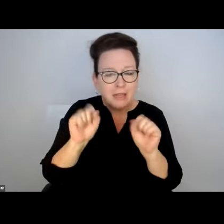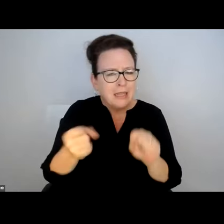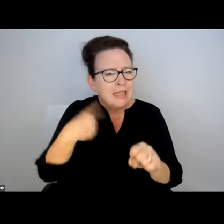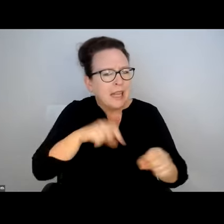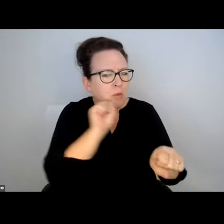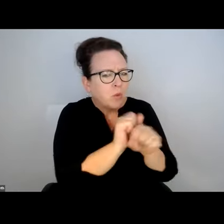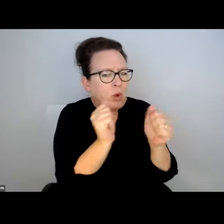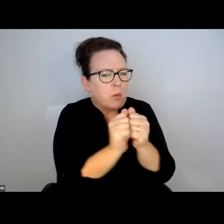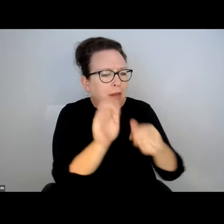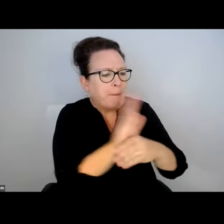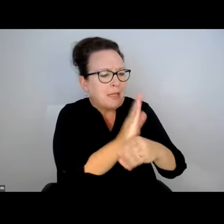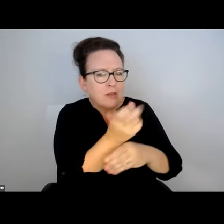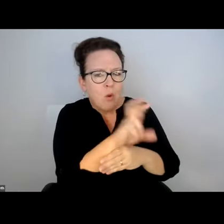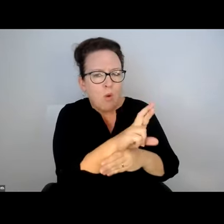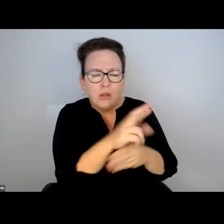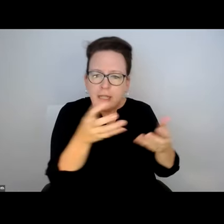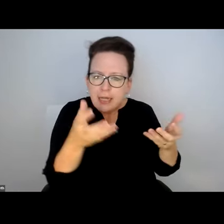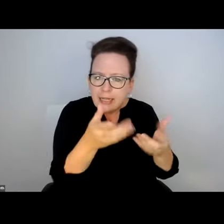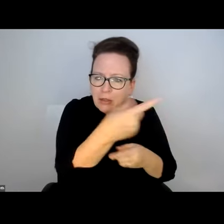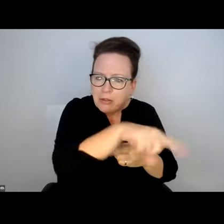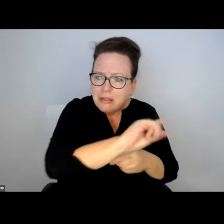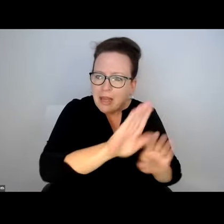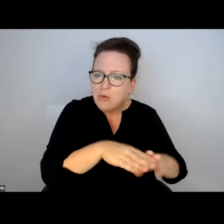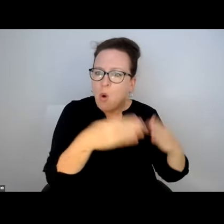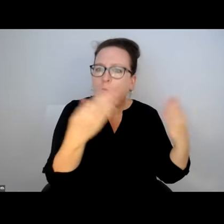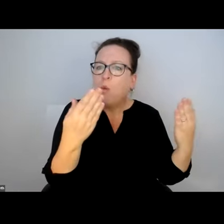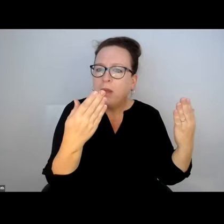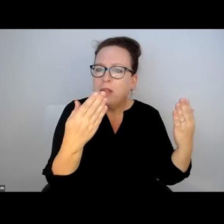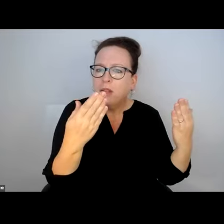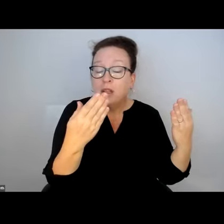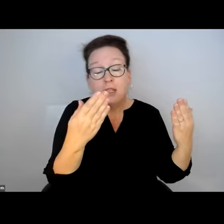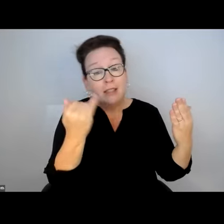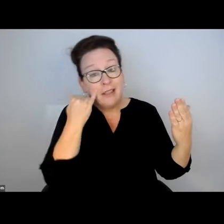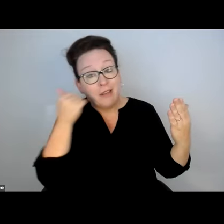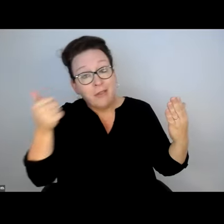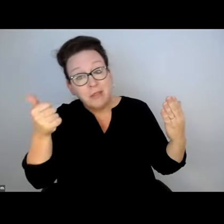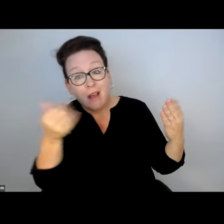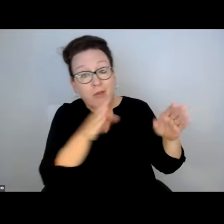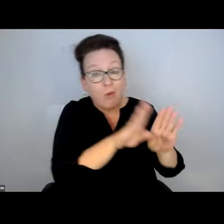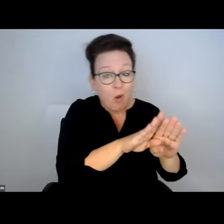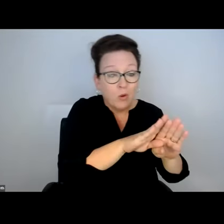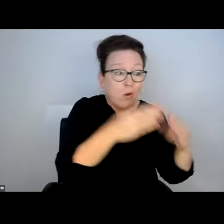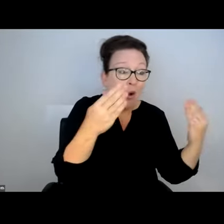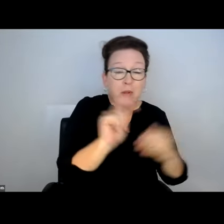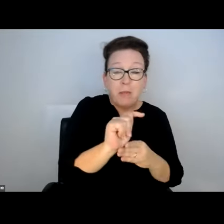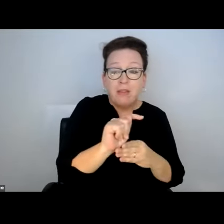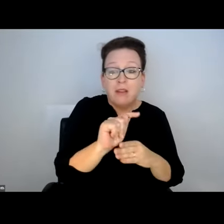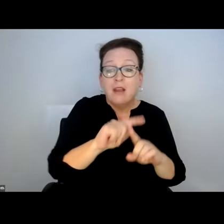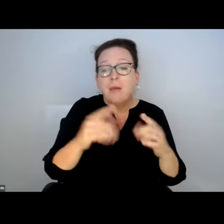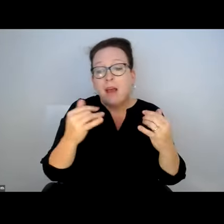BATHROOMS. ARE THERE WAYS TO WORK WITH PROPERTY OWNERS, BUSINESS OWNERS TO ENCOURAGE THEM TO OPEN UP,